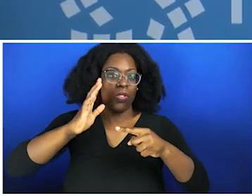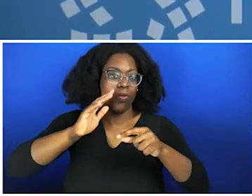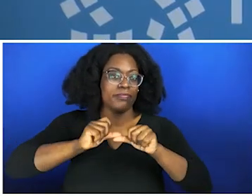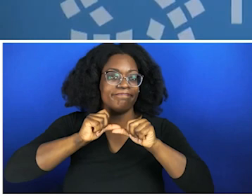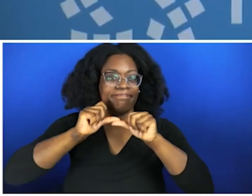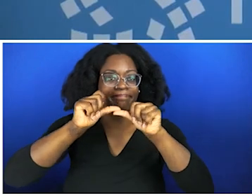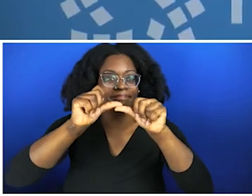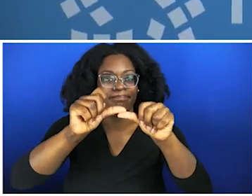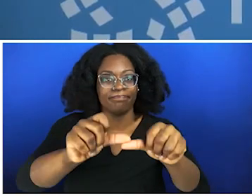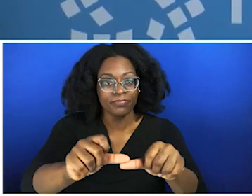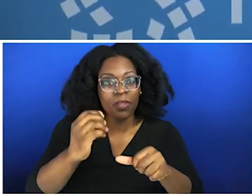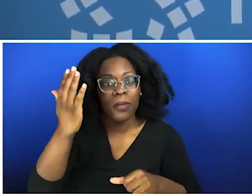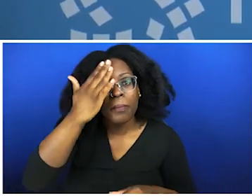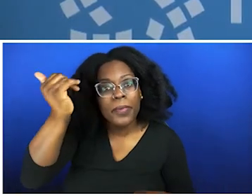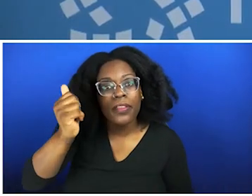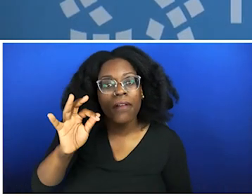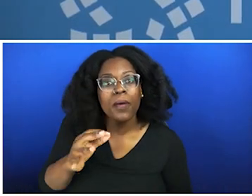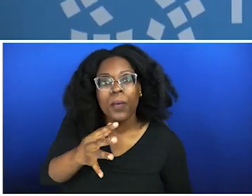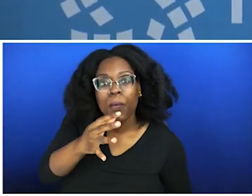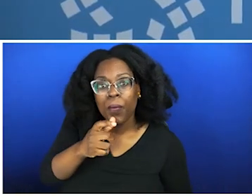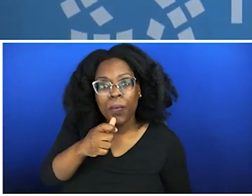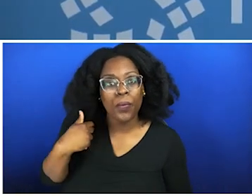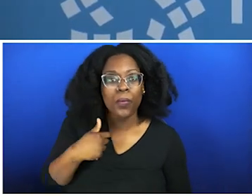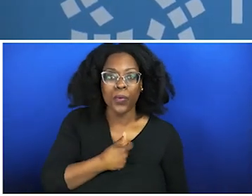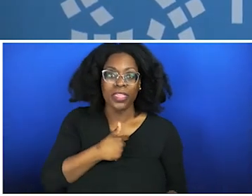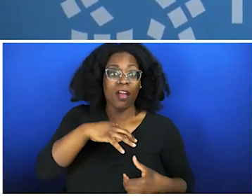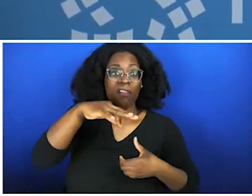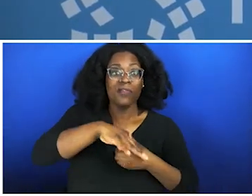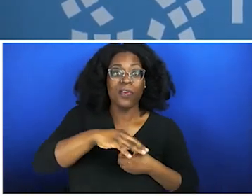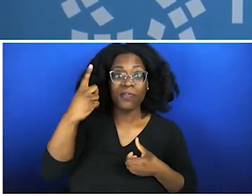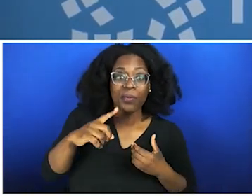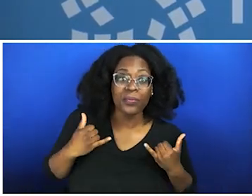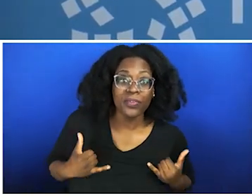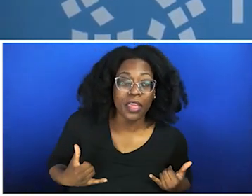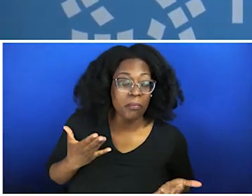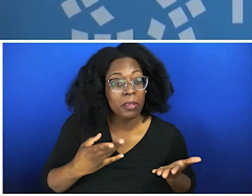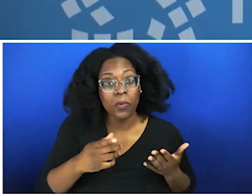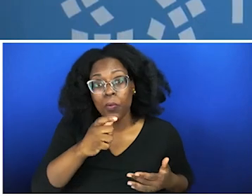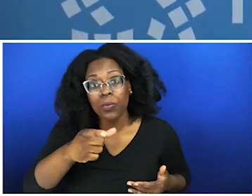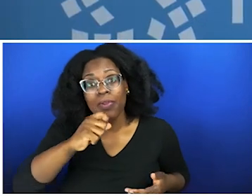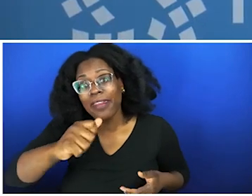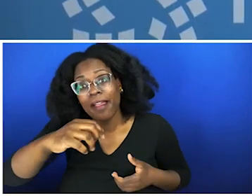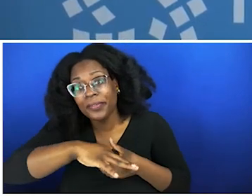for, caused by situations that we failed to stand up and say no to. Whole generations,